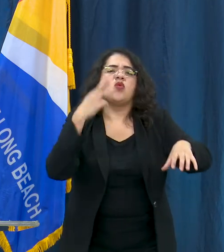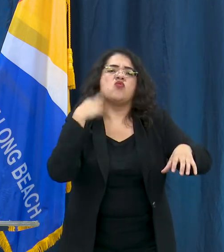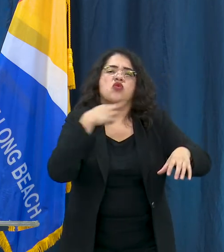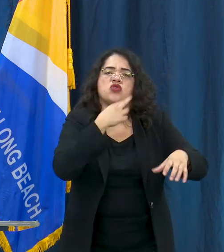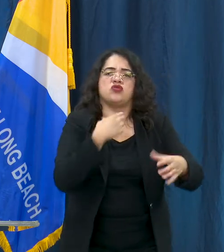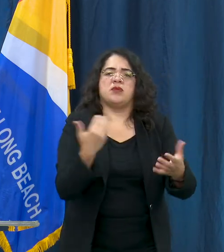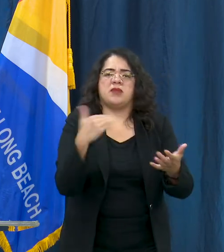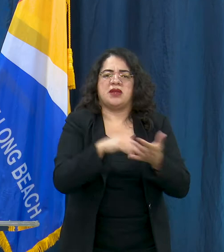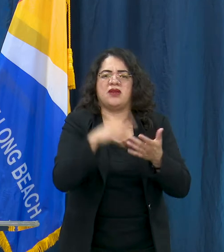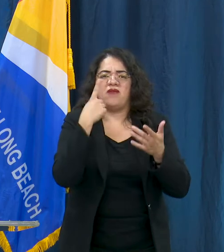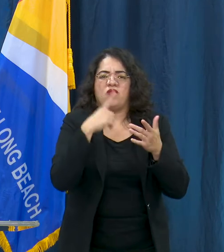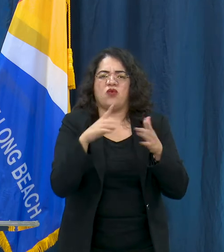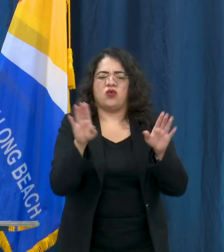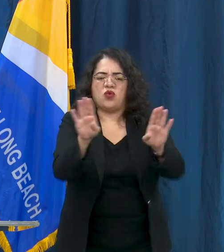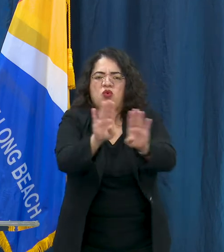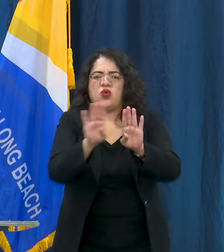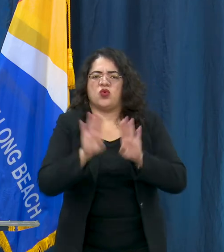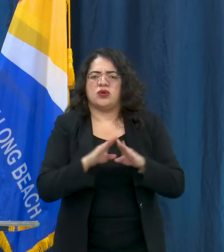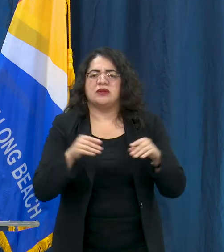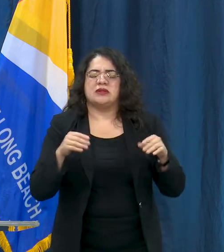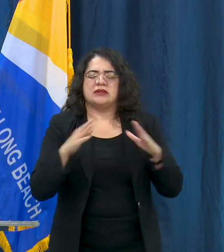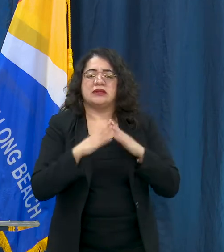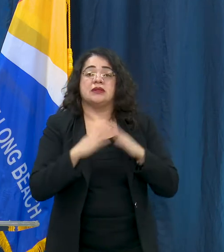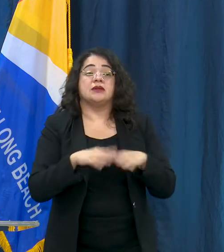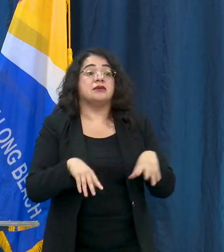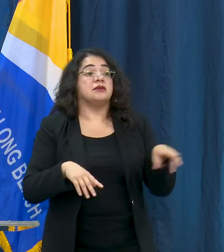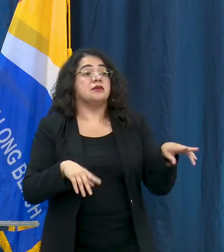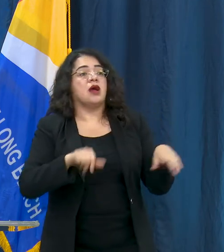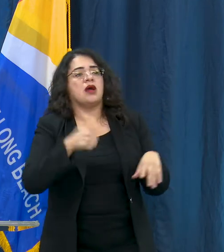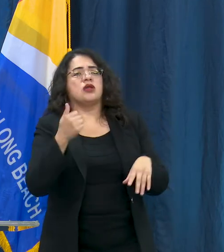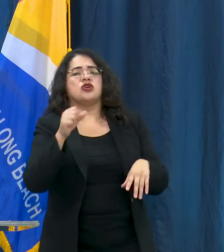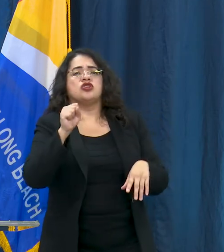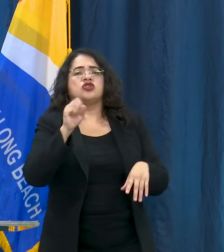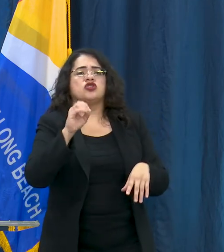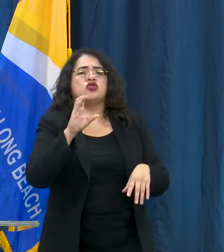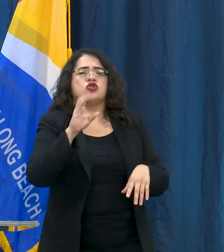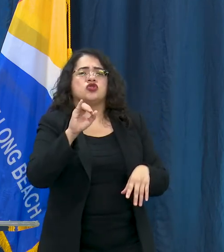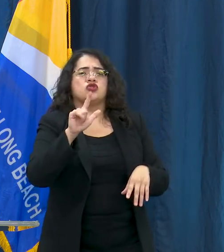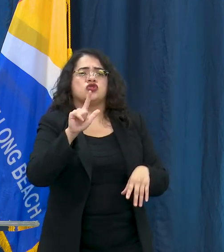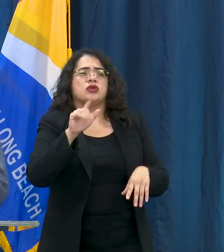We now have a couple of questions from social media - why are we reopening,